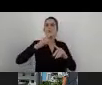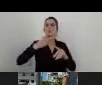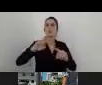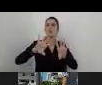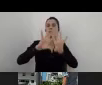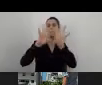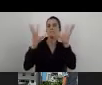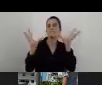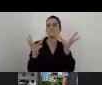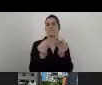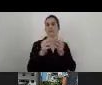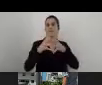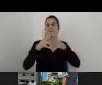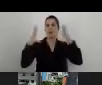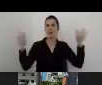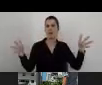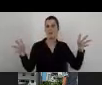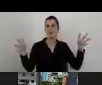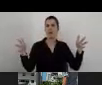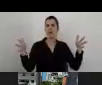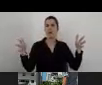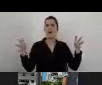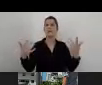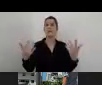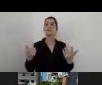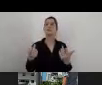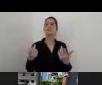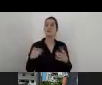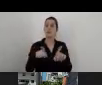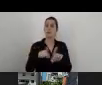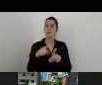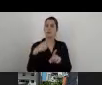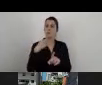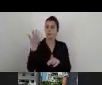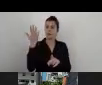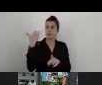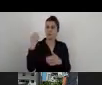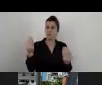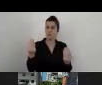and as I mentioned earlier, it's something that is long lasting.